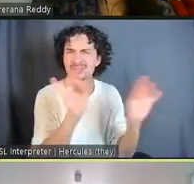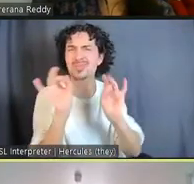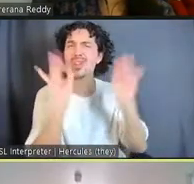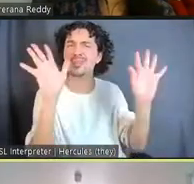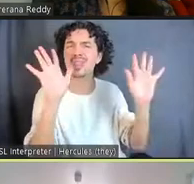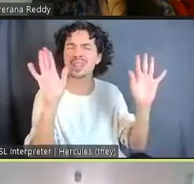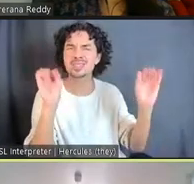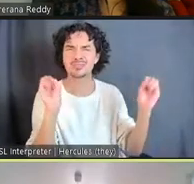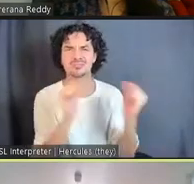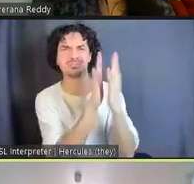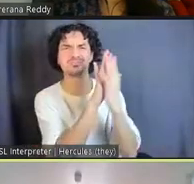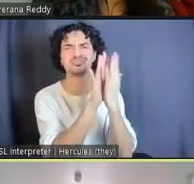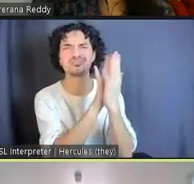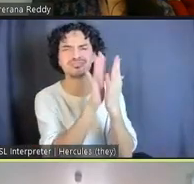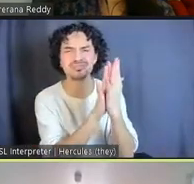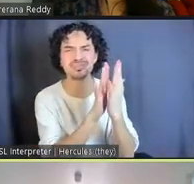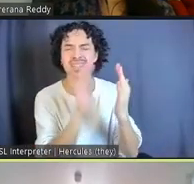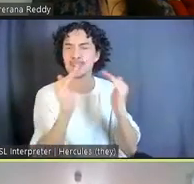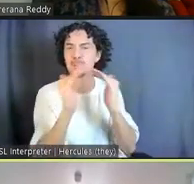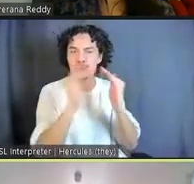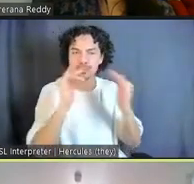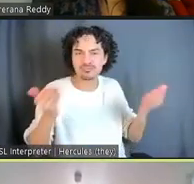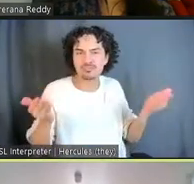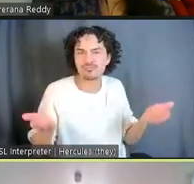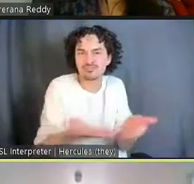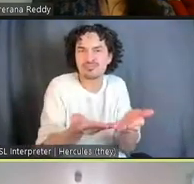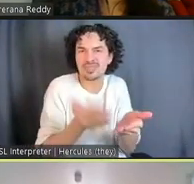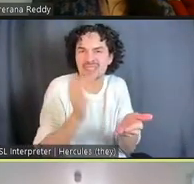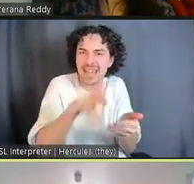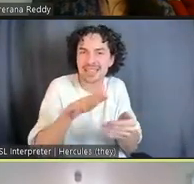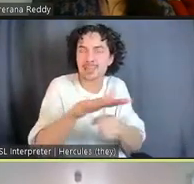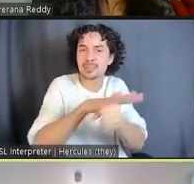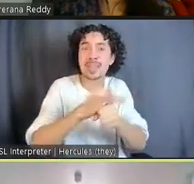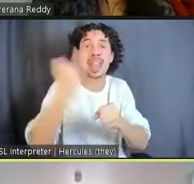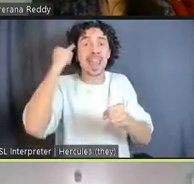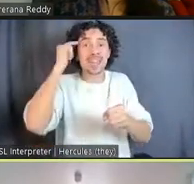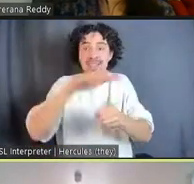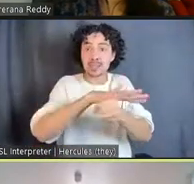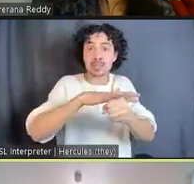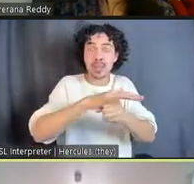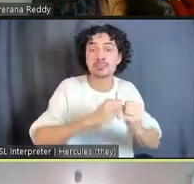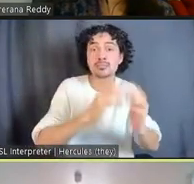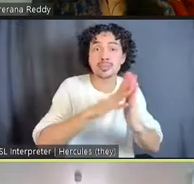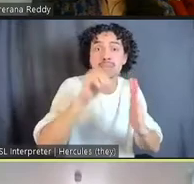So, imagine, we had spaces like this in all of our pieces of architecture and